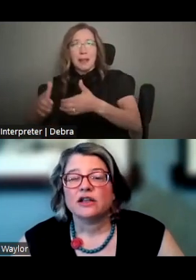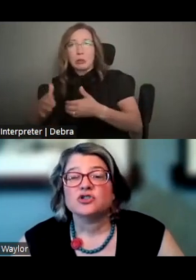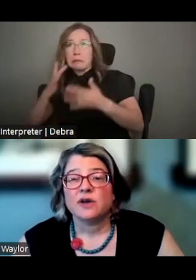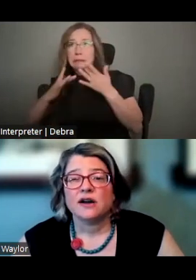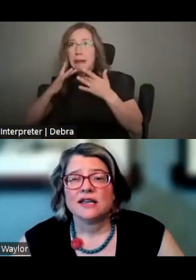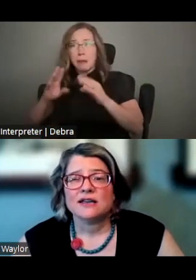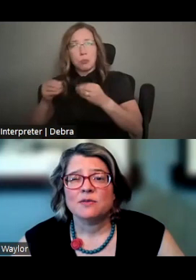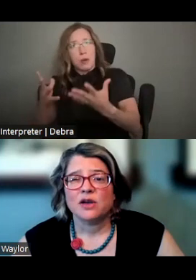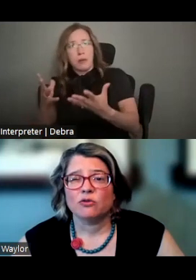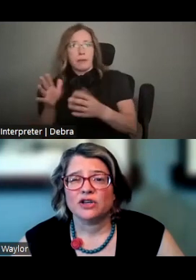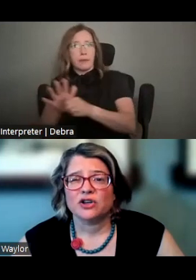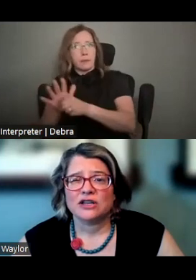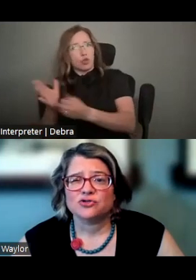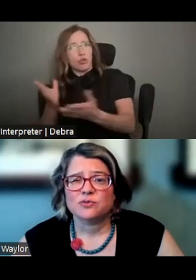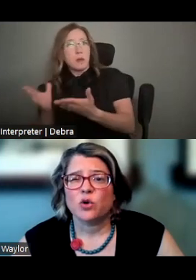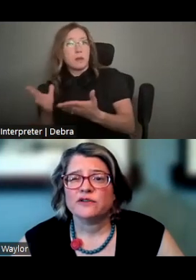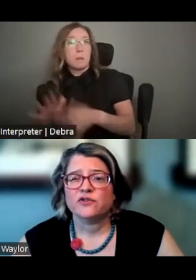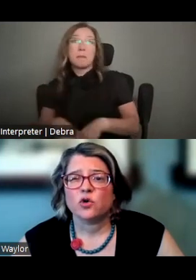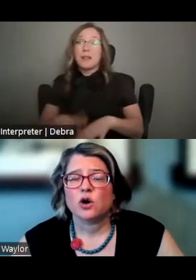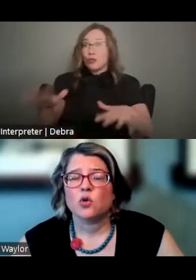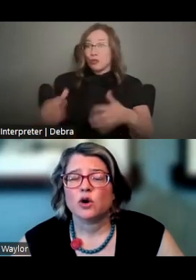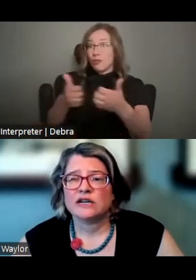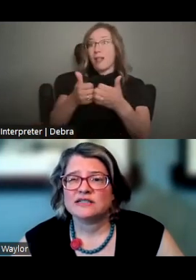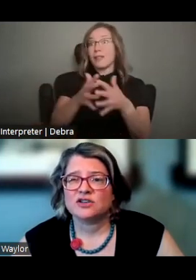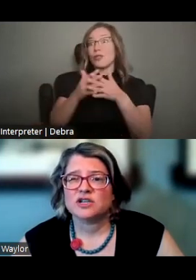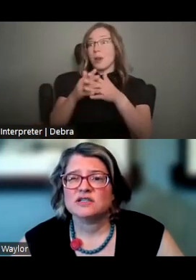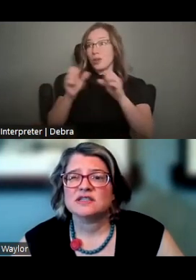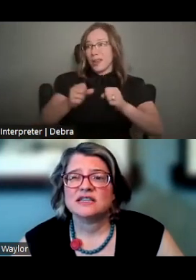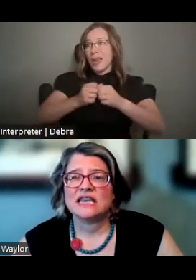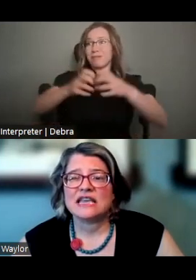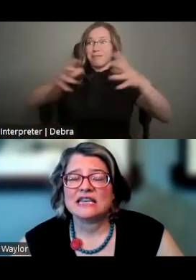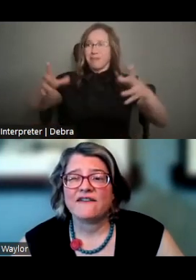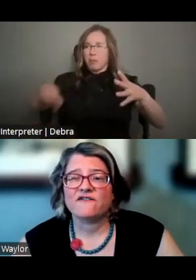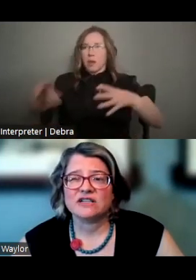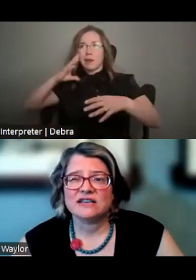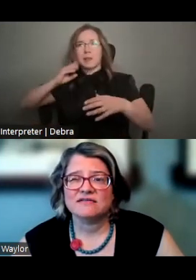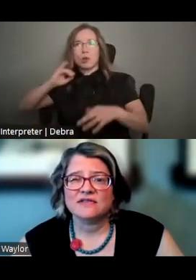CHALLENGE AMERICA CAN BE A REALLY GOOD ENTRY POINT FOR ORGANIZATIONS SEEKING NEA FUNDING.